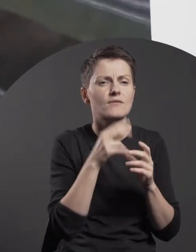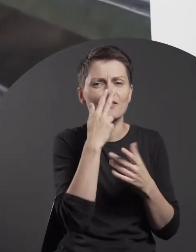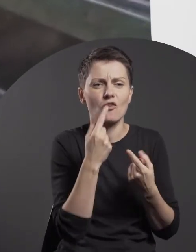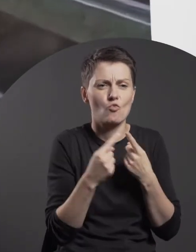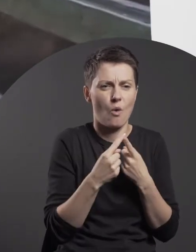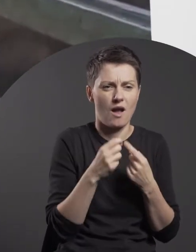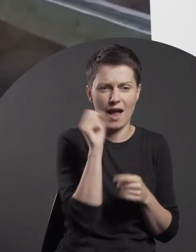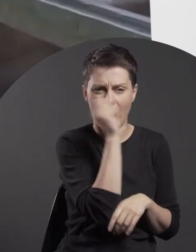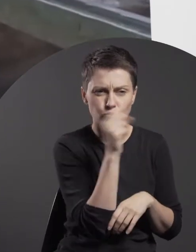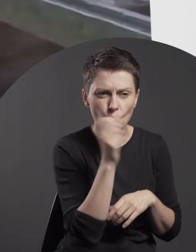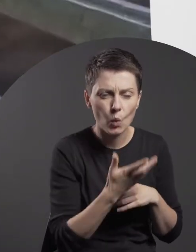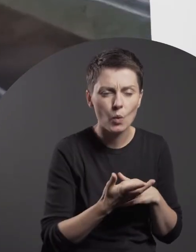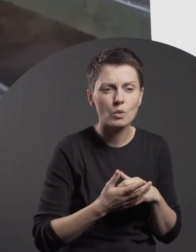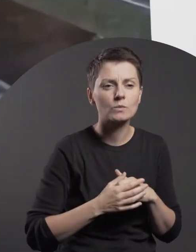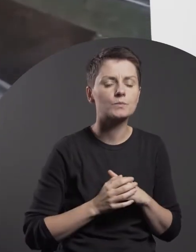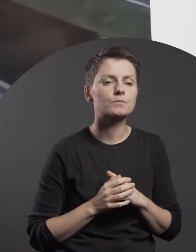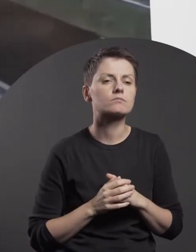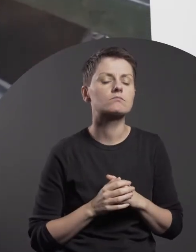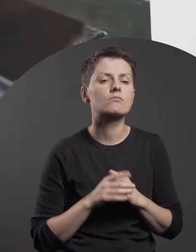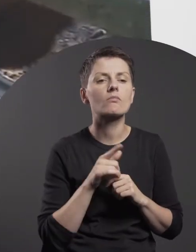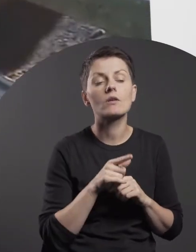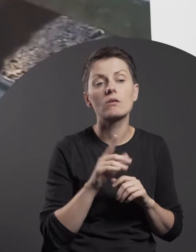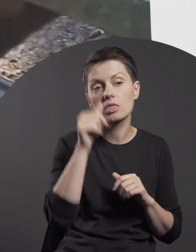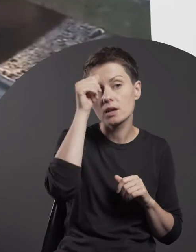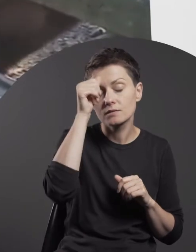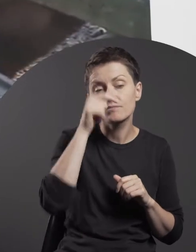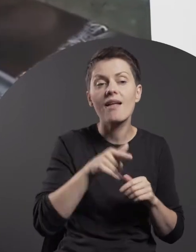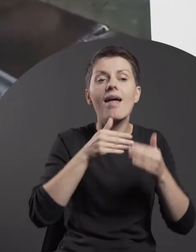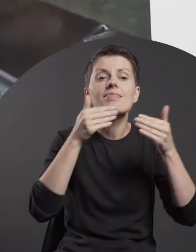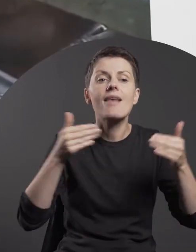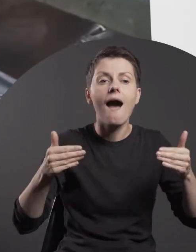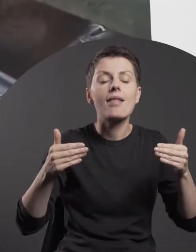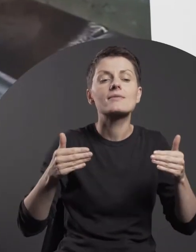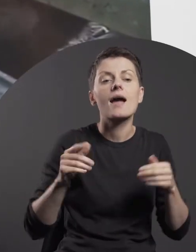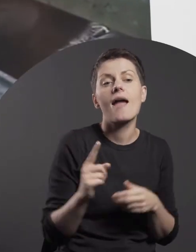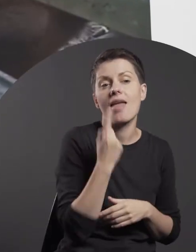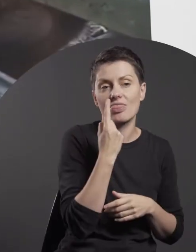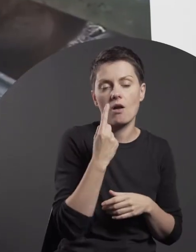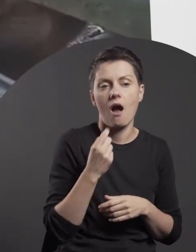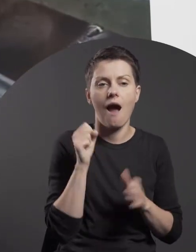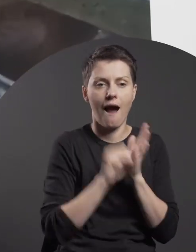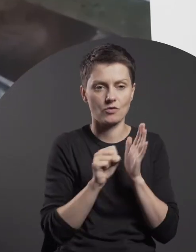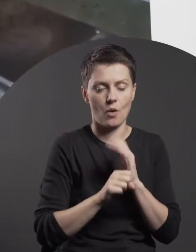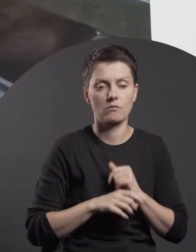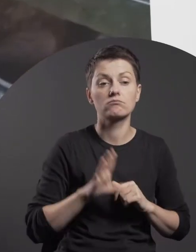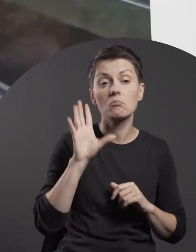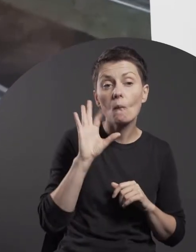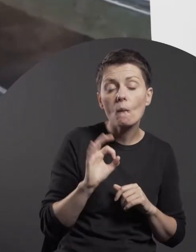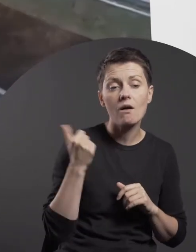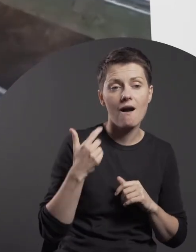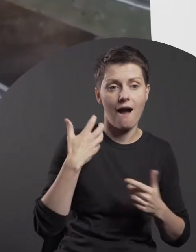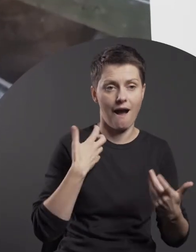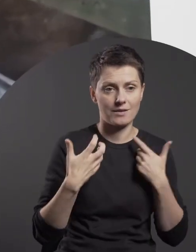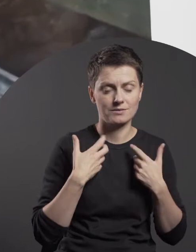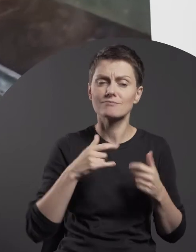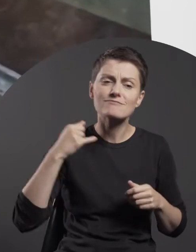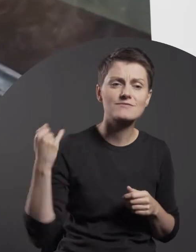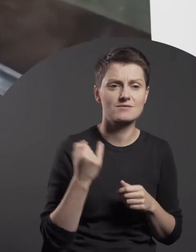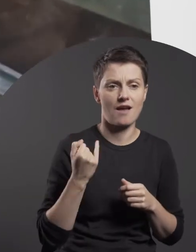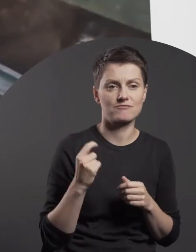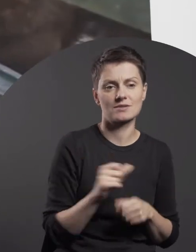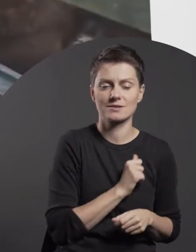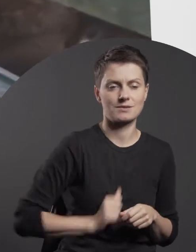Often called “one actor shows”, they are performed by the artist alone.